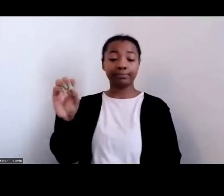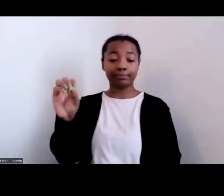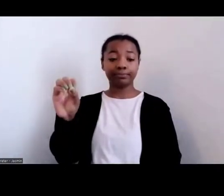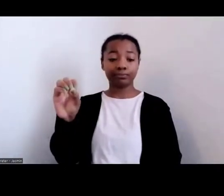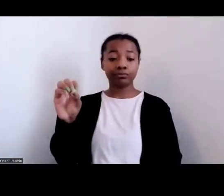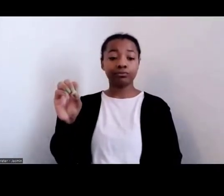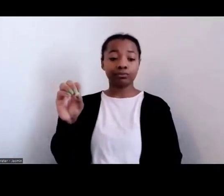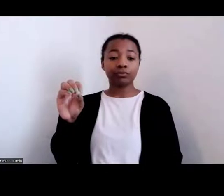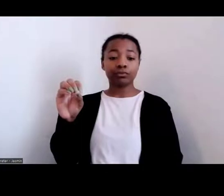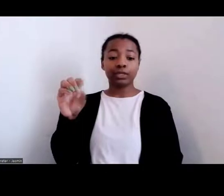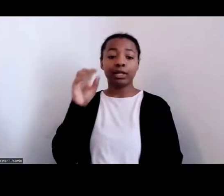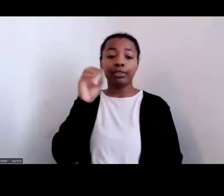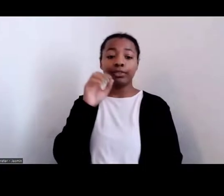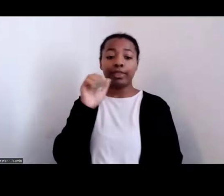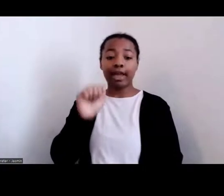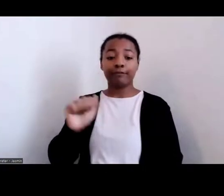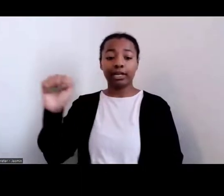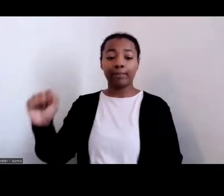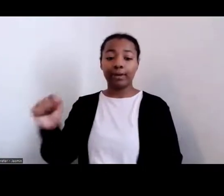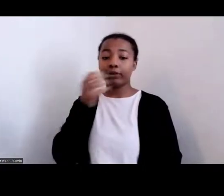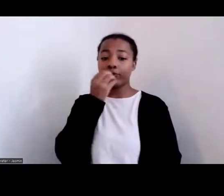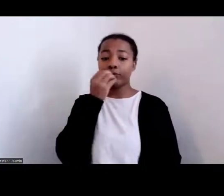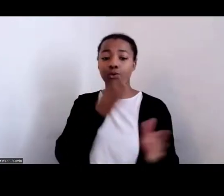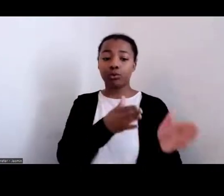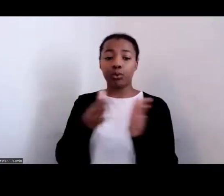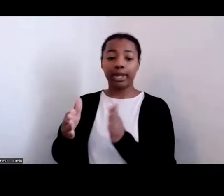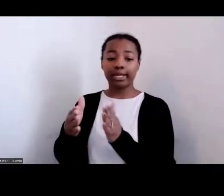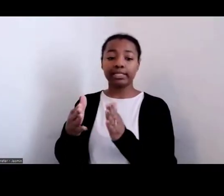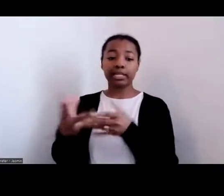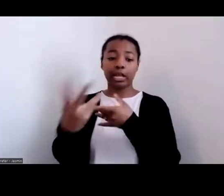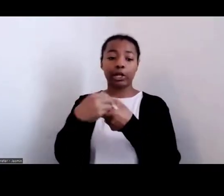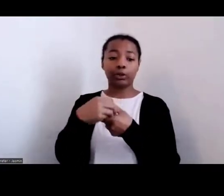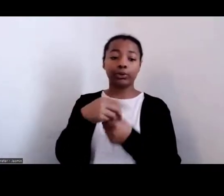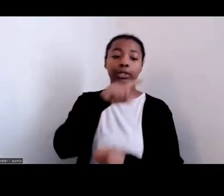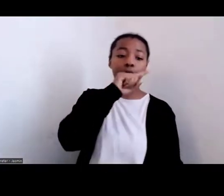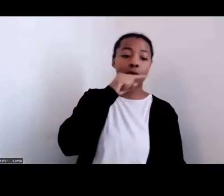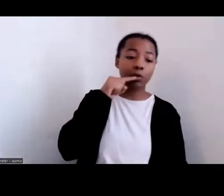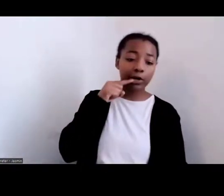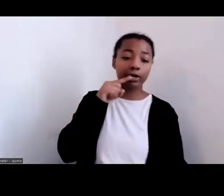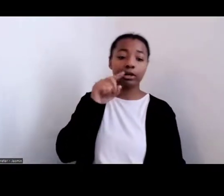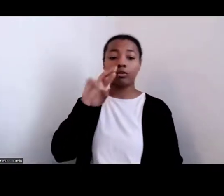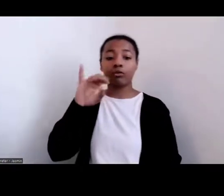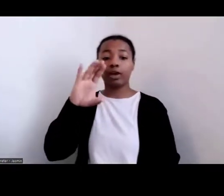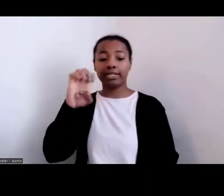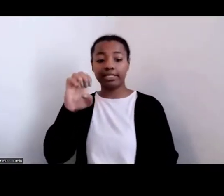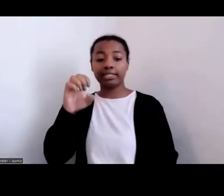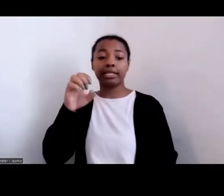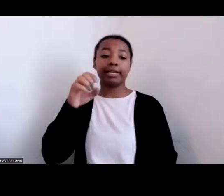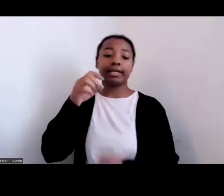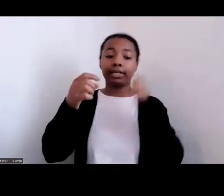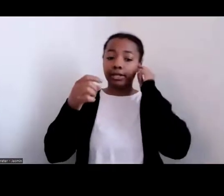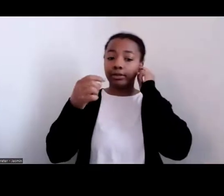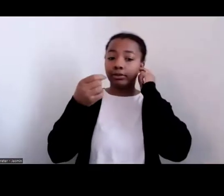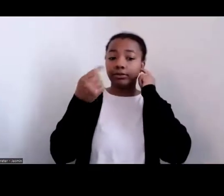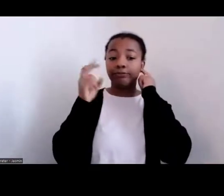Over time, the planter class took great delight in the dishes of those whom they enslaved such as chitlins, turnip greens,